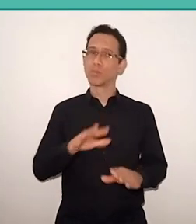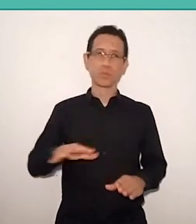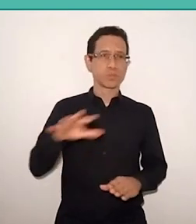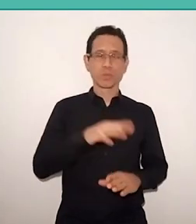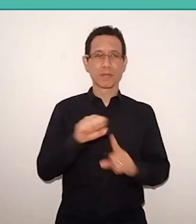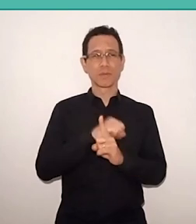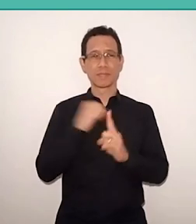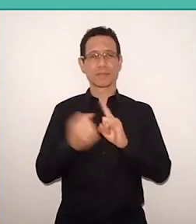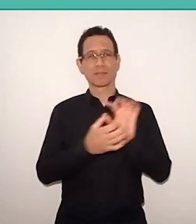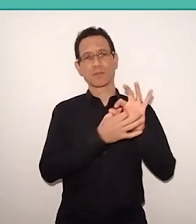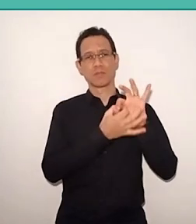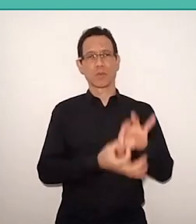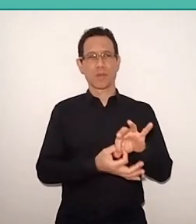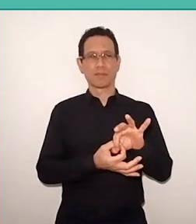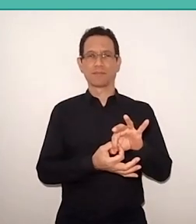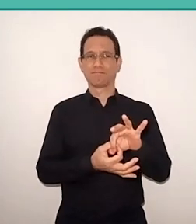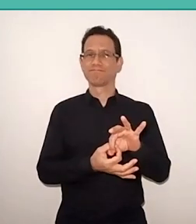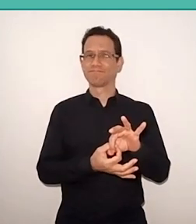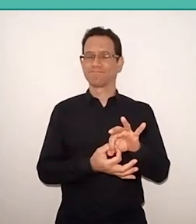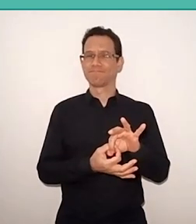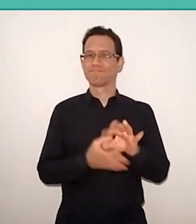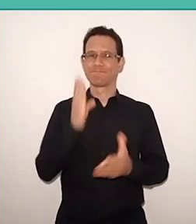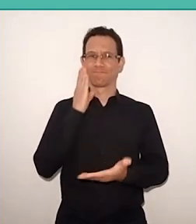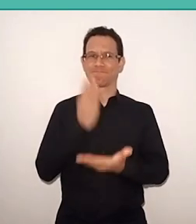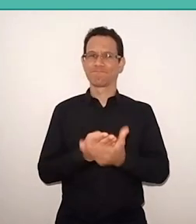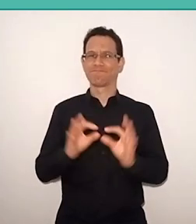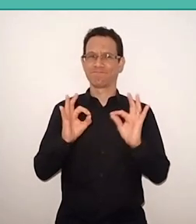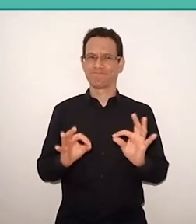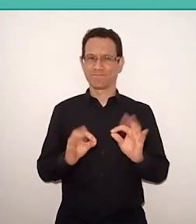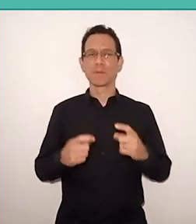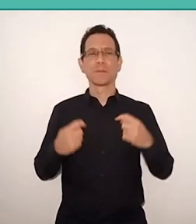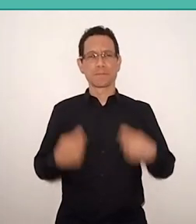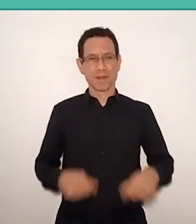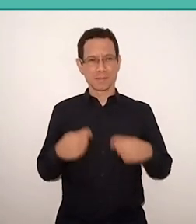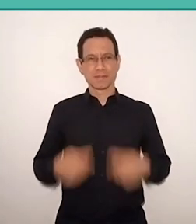I believe we need more than ever, of freedom and democracy.